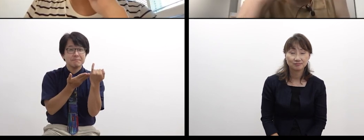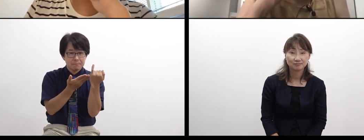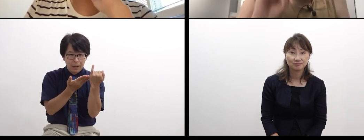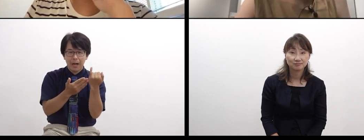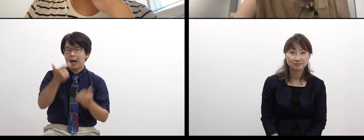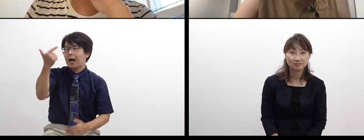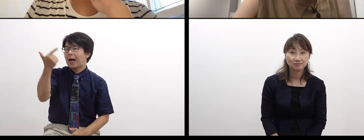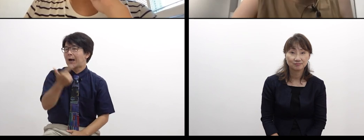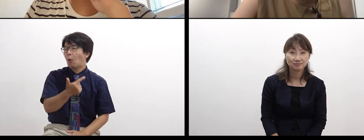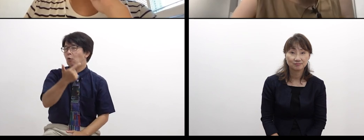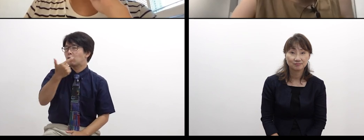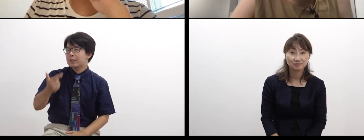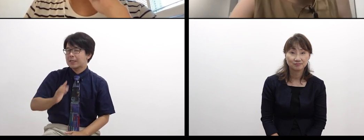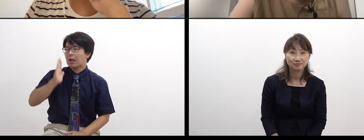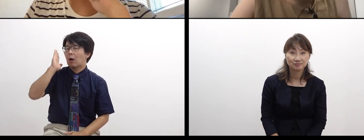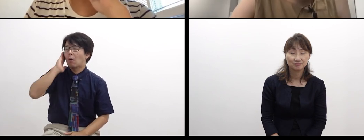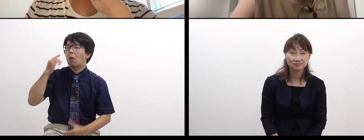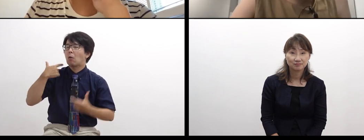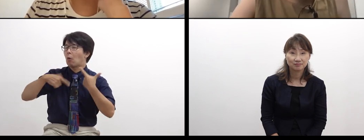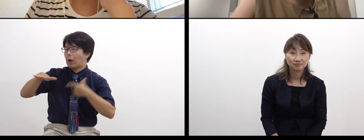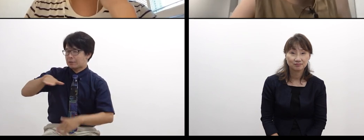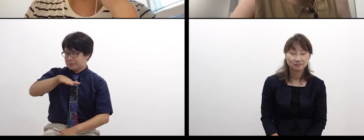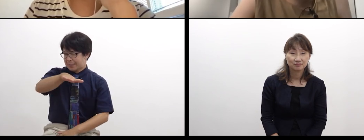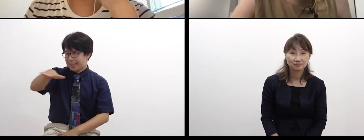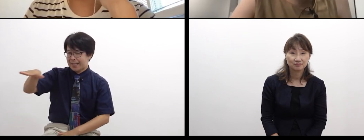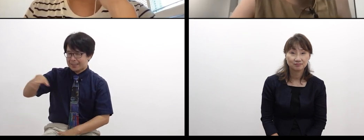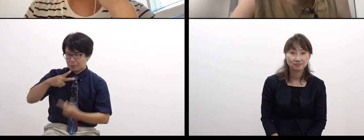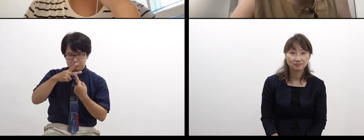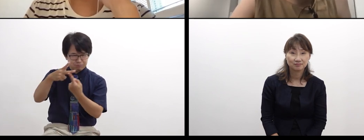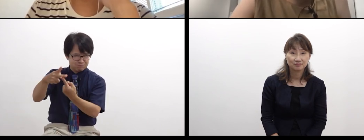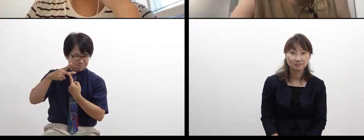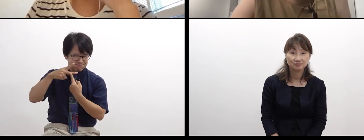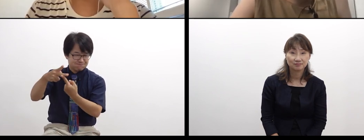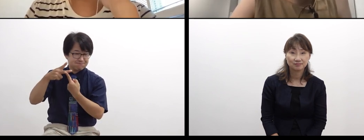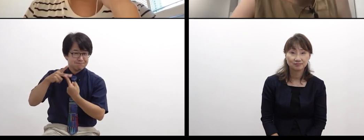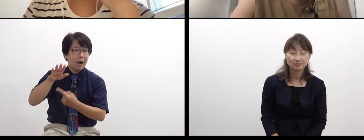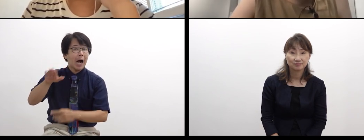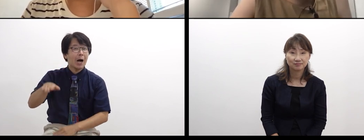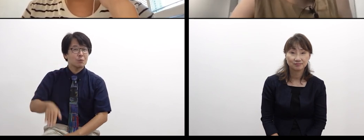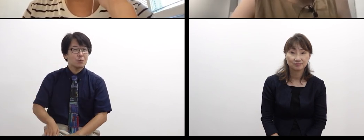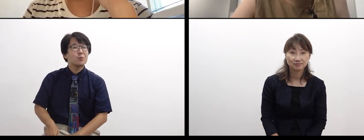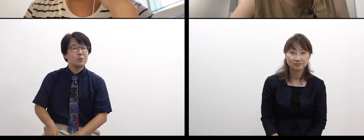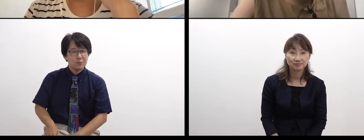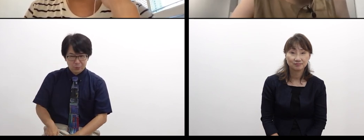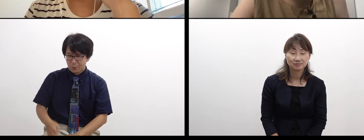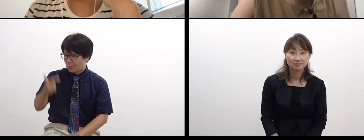who have different characters from each other,